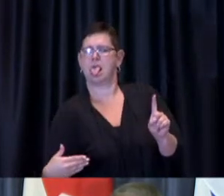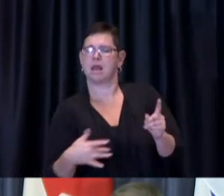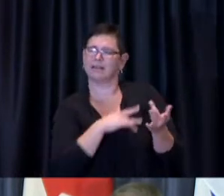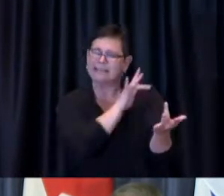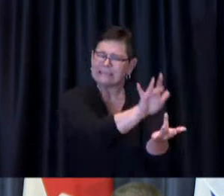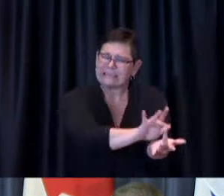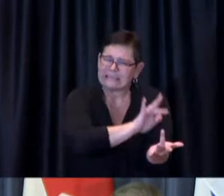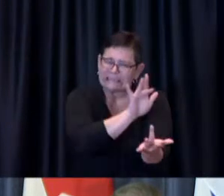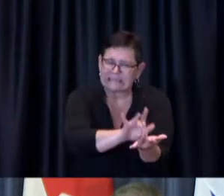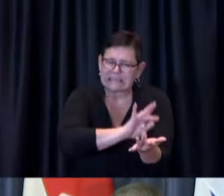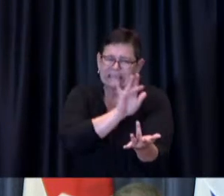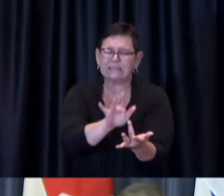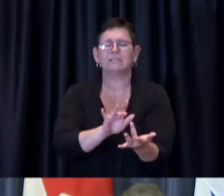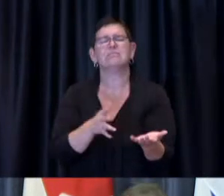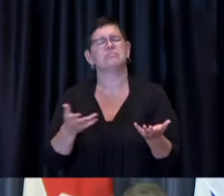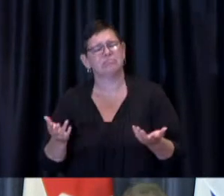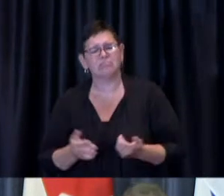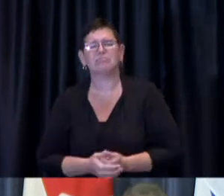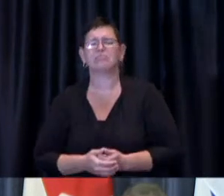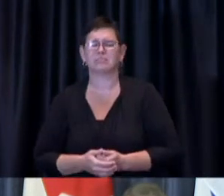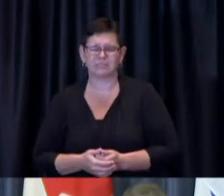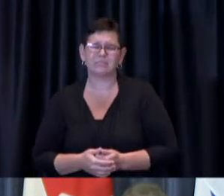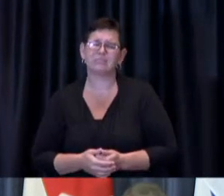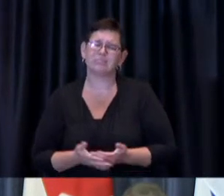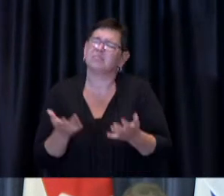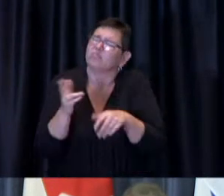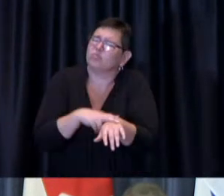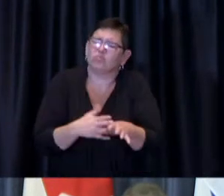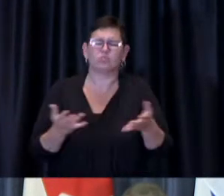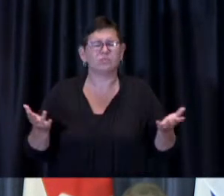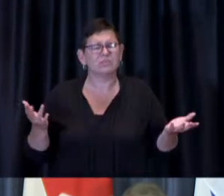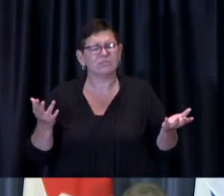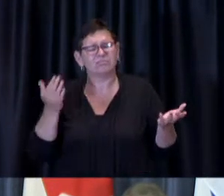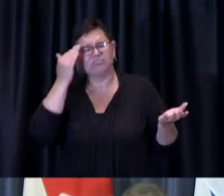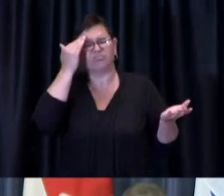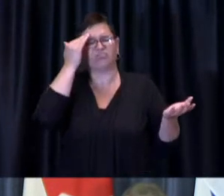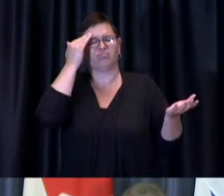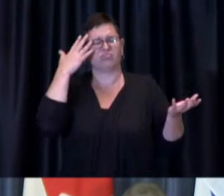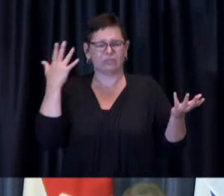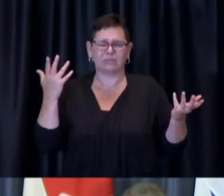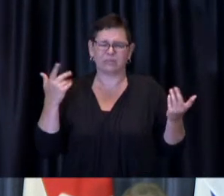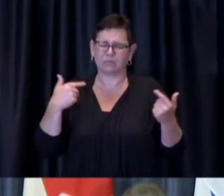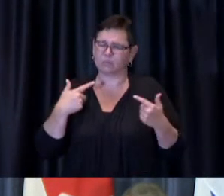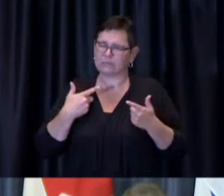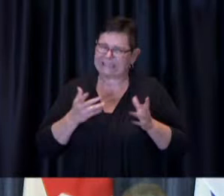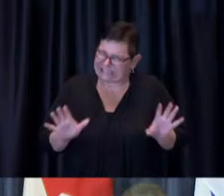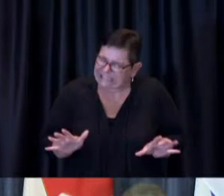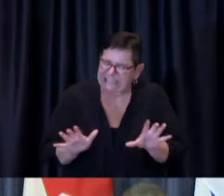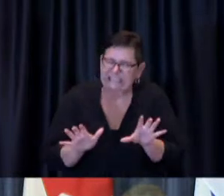course at the same time we are actively working on encouraging those who have yet to receive a first